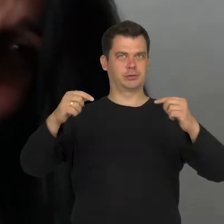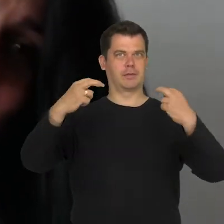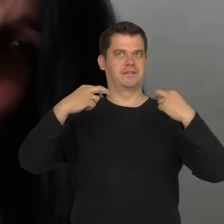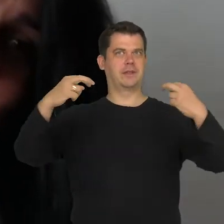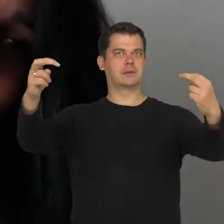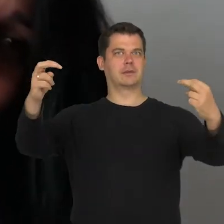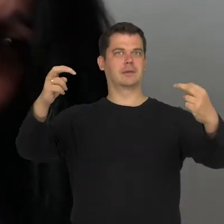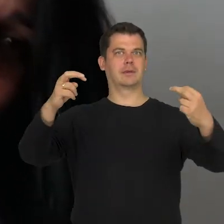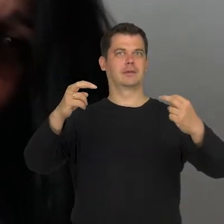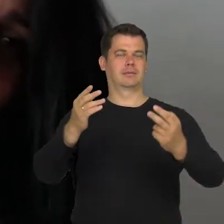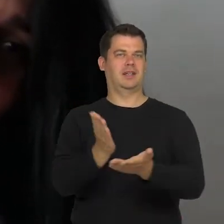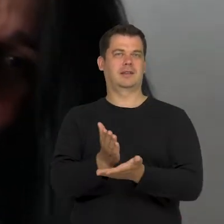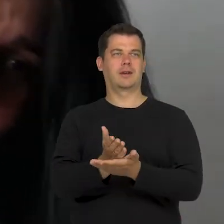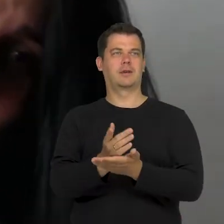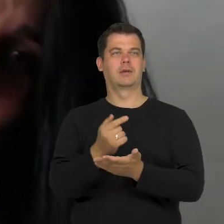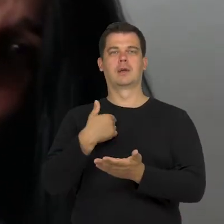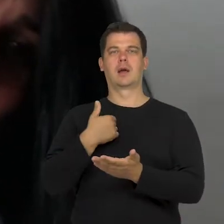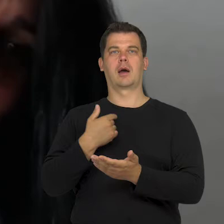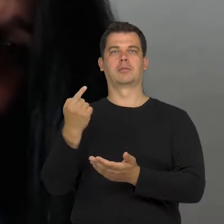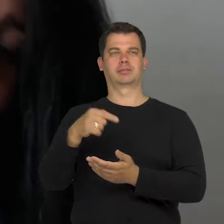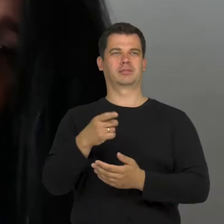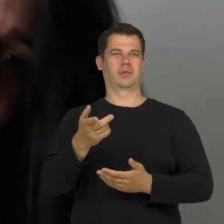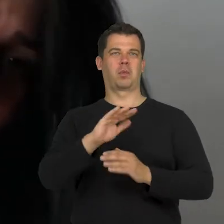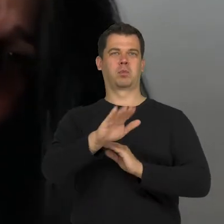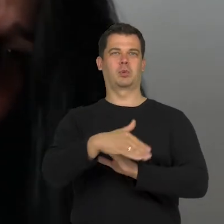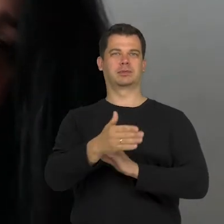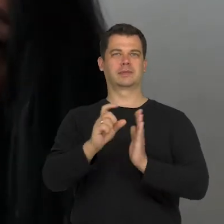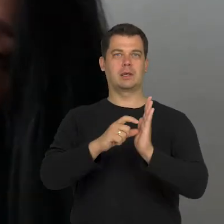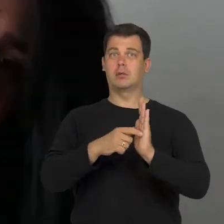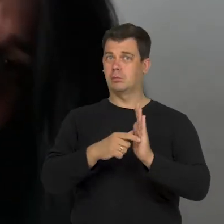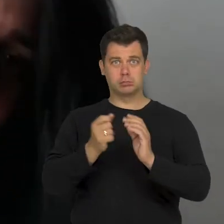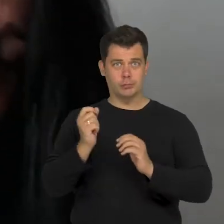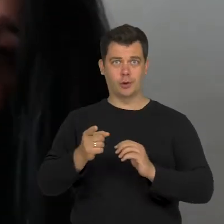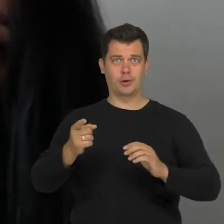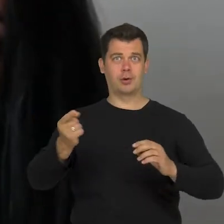The room didn't become suddenly empty. There is an audience, the reception is great,